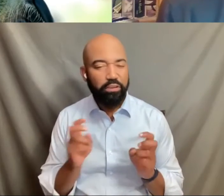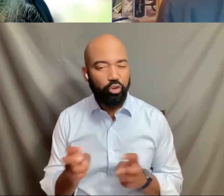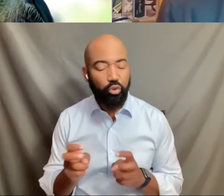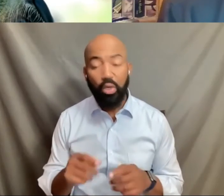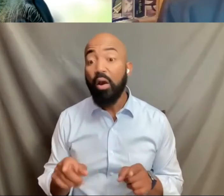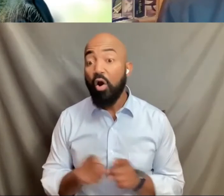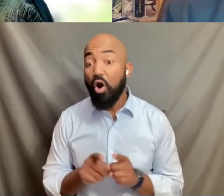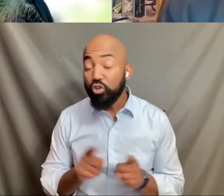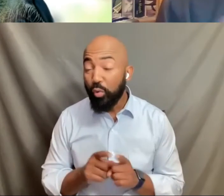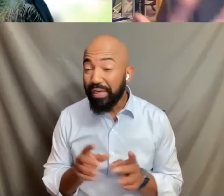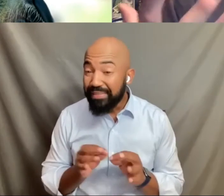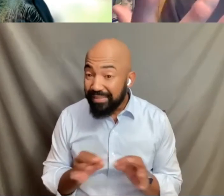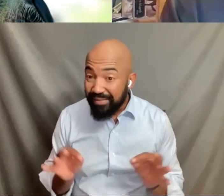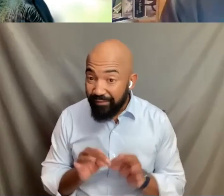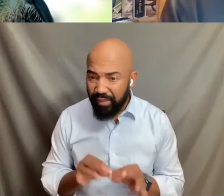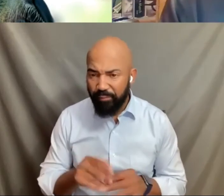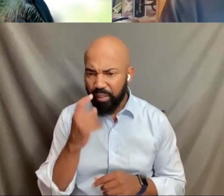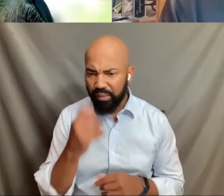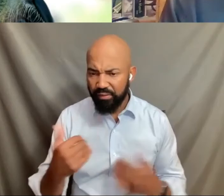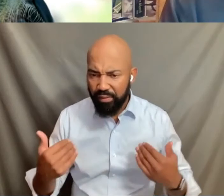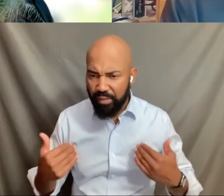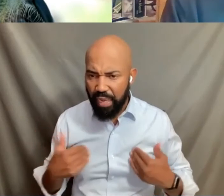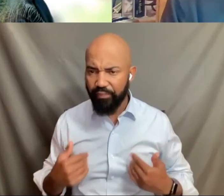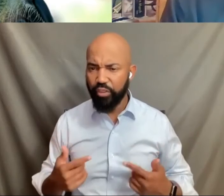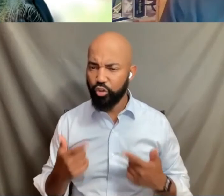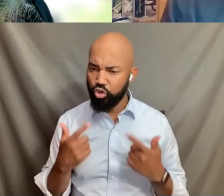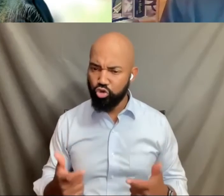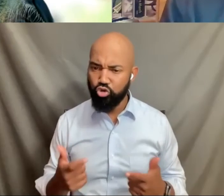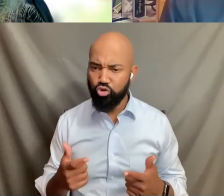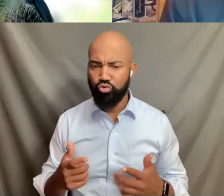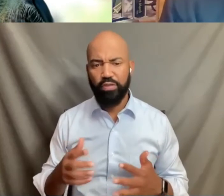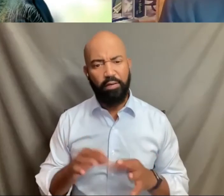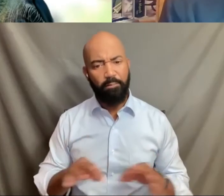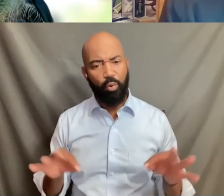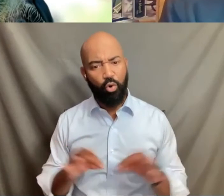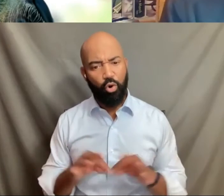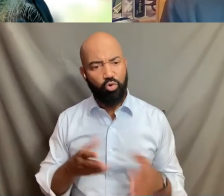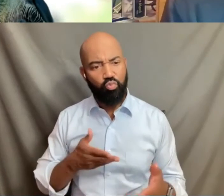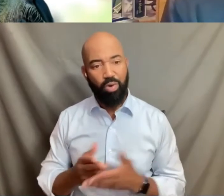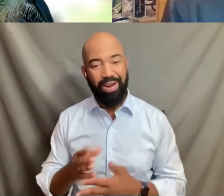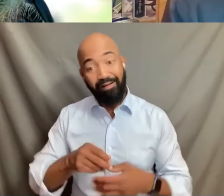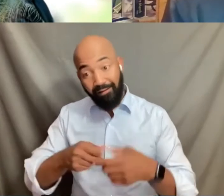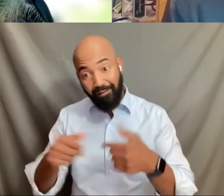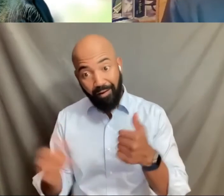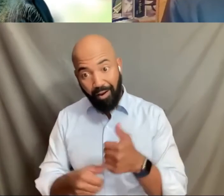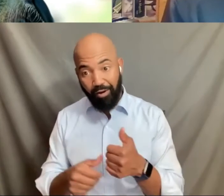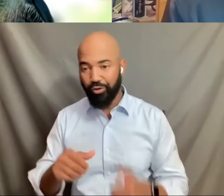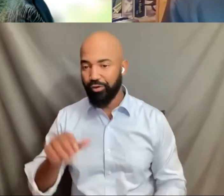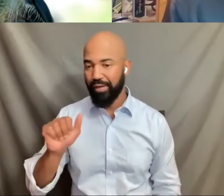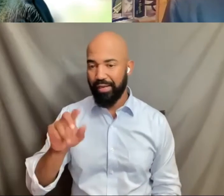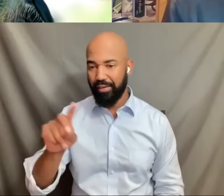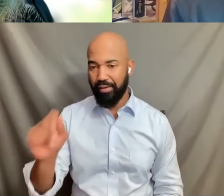Because it does convey this huge important right under the ADA. And as I said, I think your question as well,